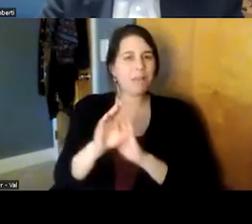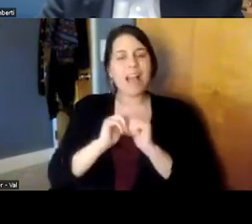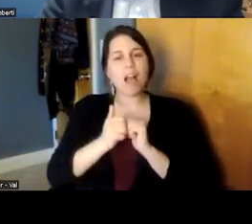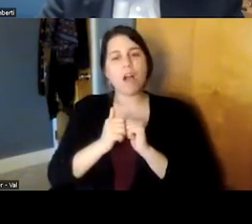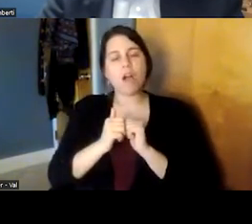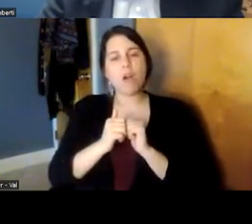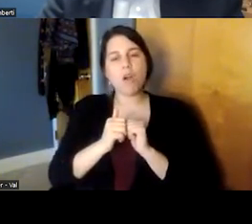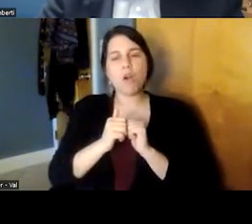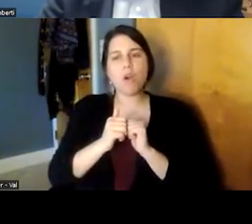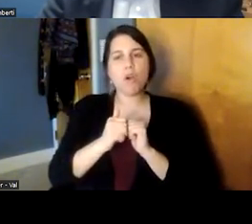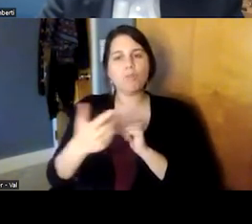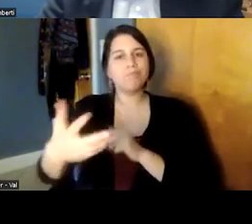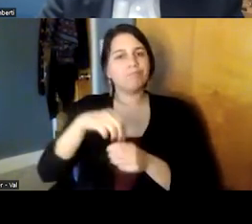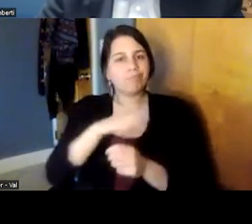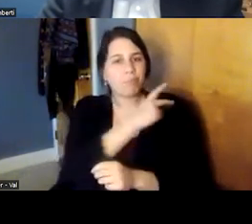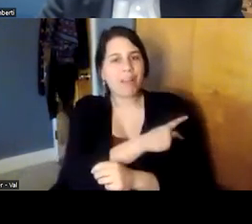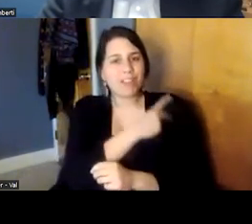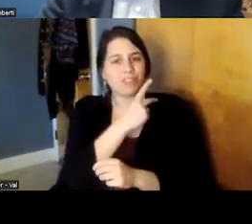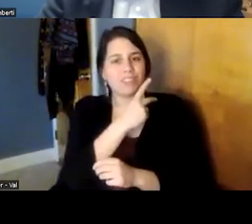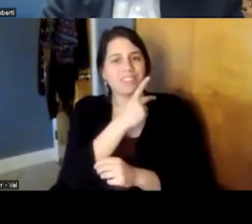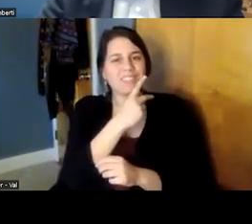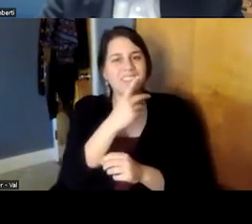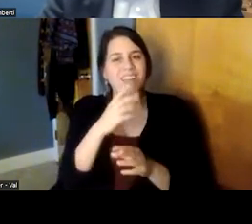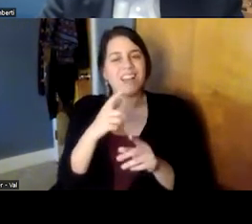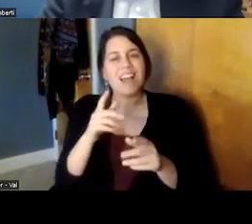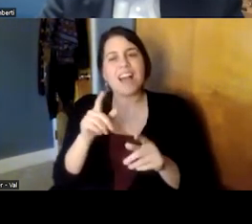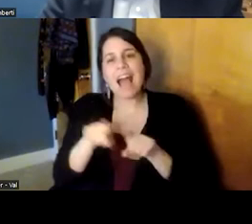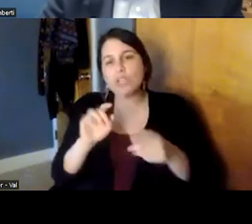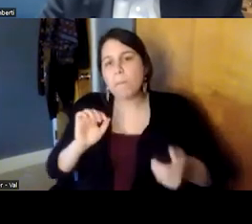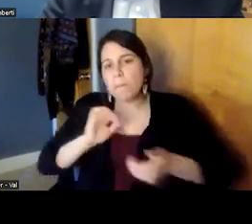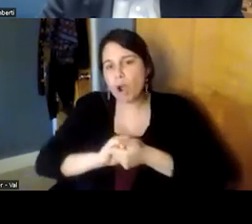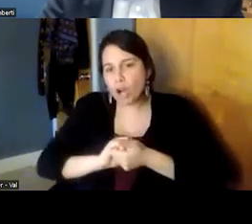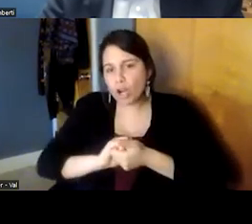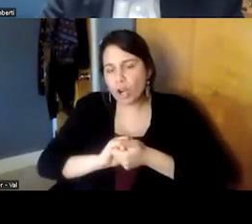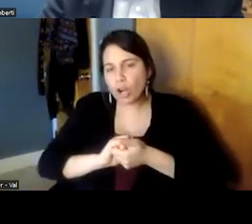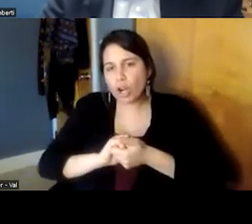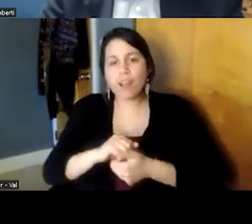engage our patients in their care as a partner as opposed to handing them a package of care